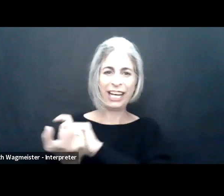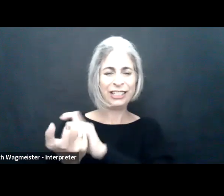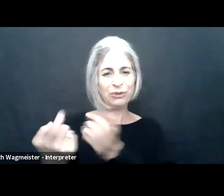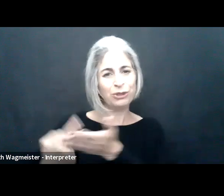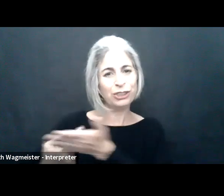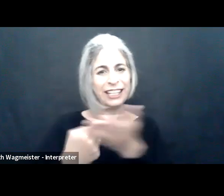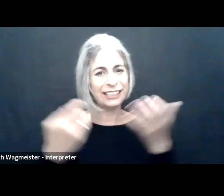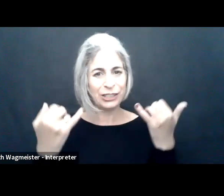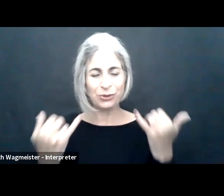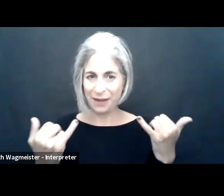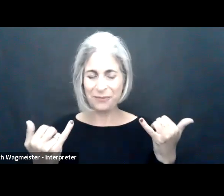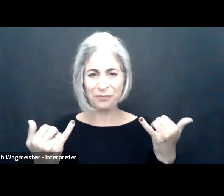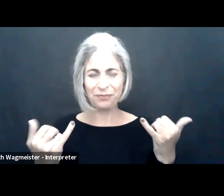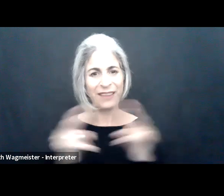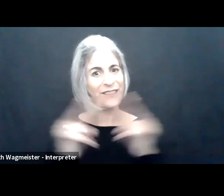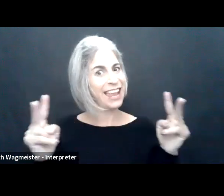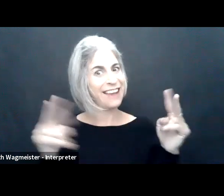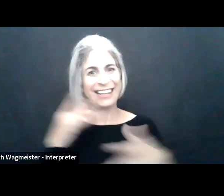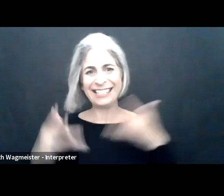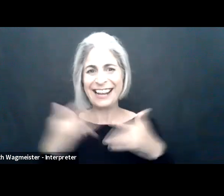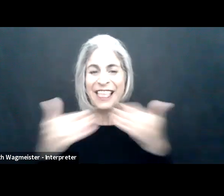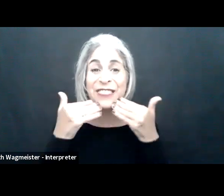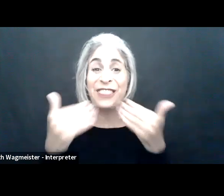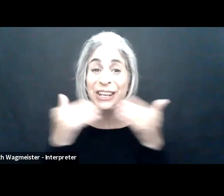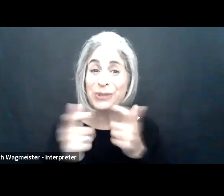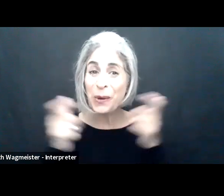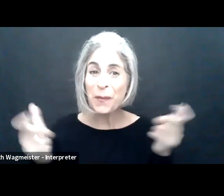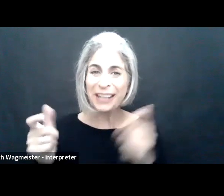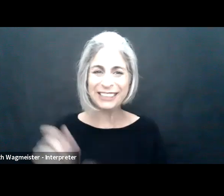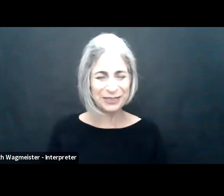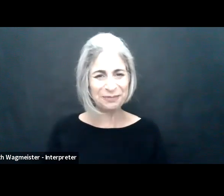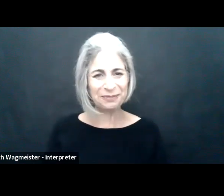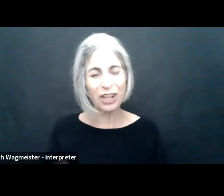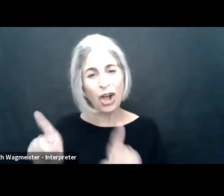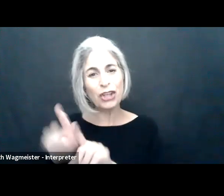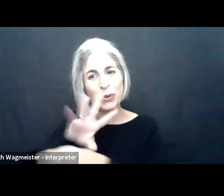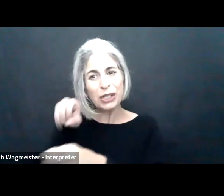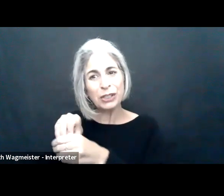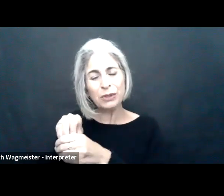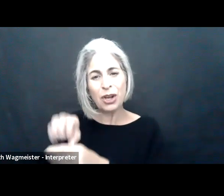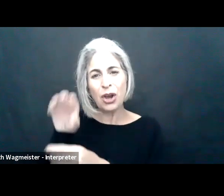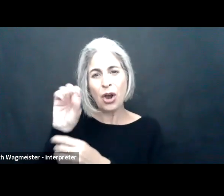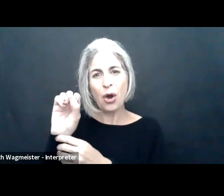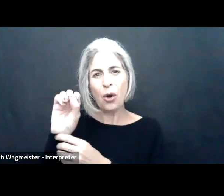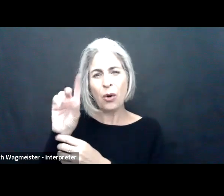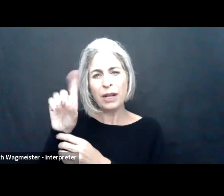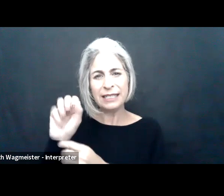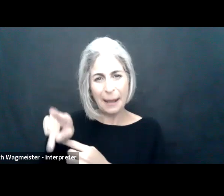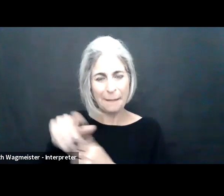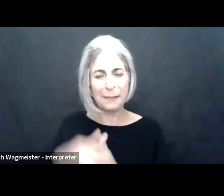some of the changes that we're talking about today. So, very, very exciting.